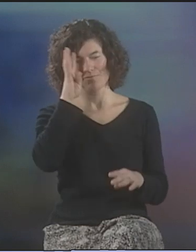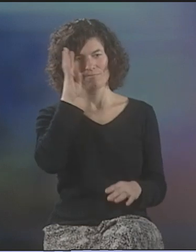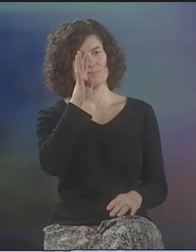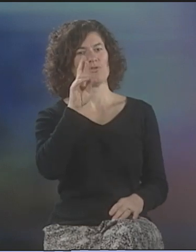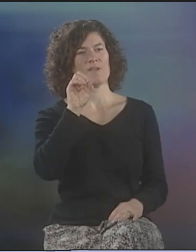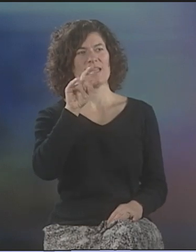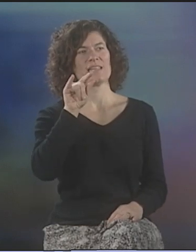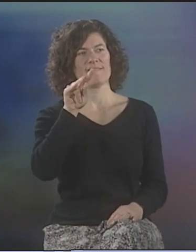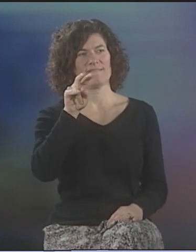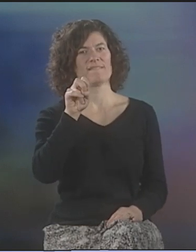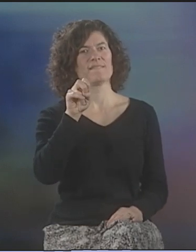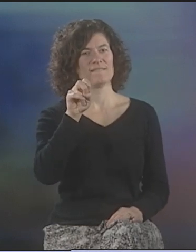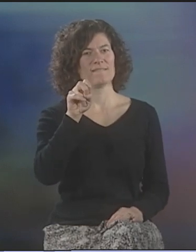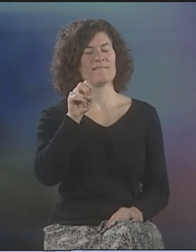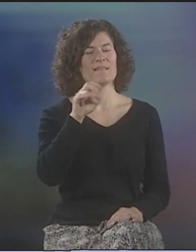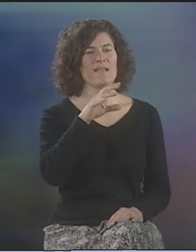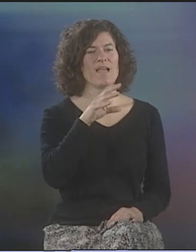EXTREMELY CREATIVE.